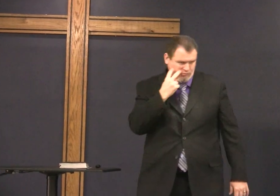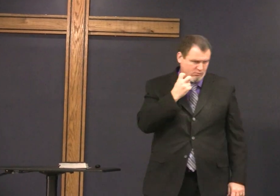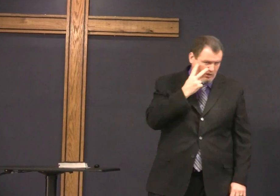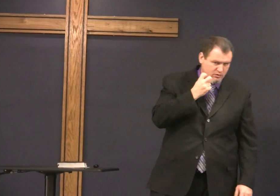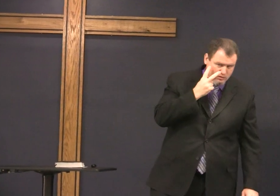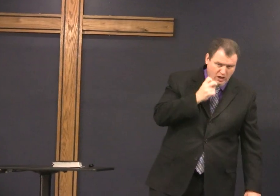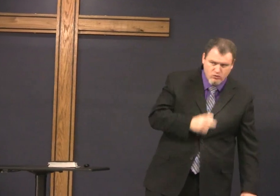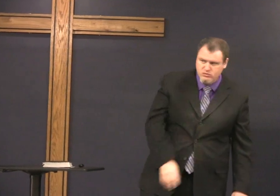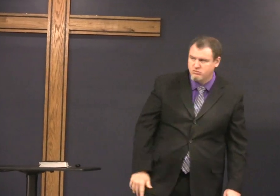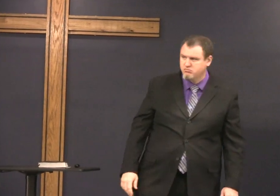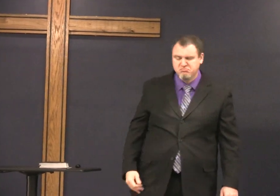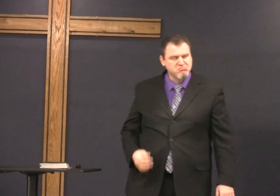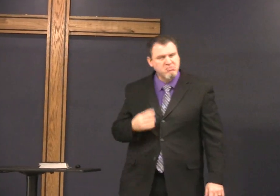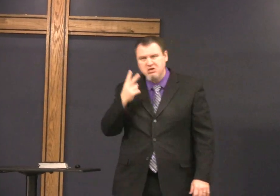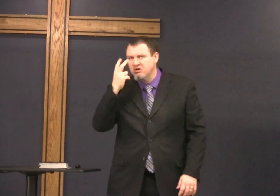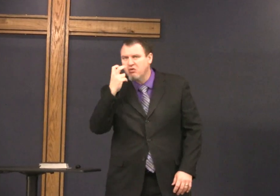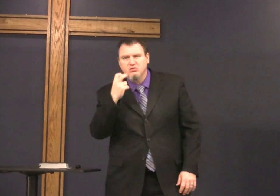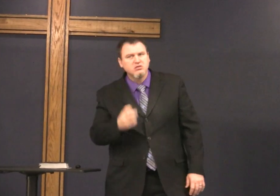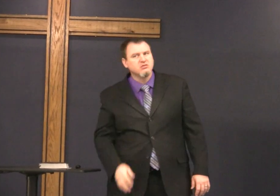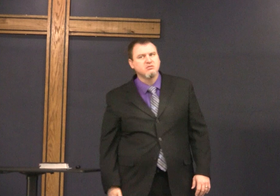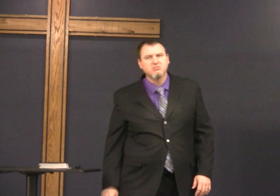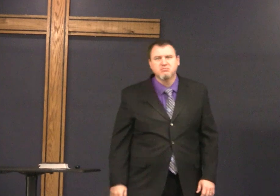you think he missed a day I highly doubt it